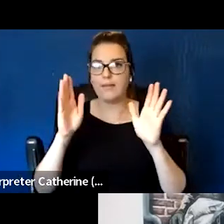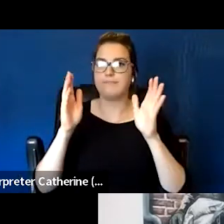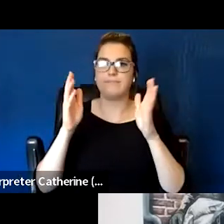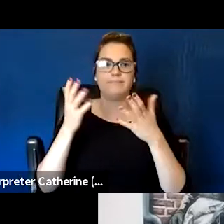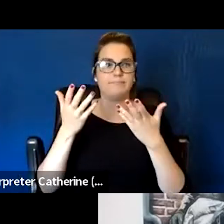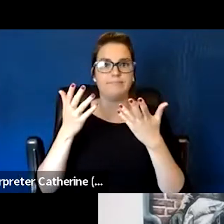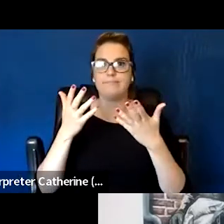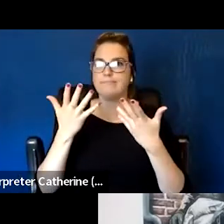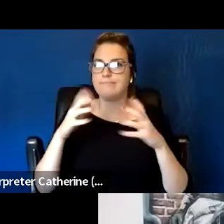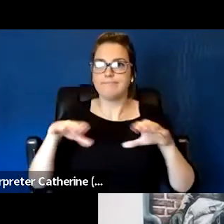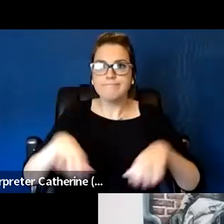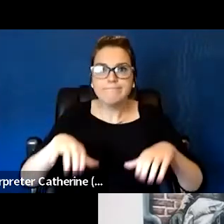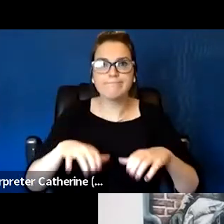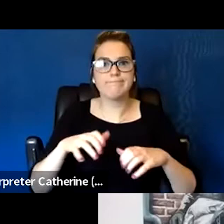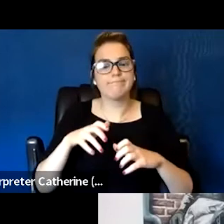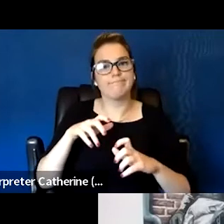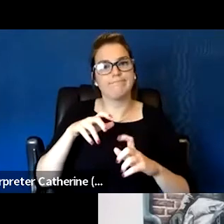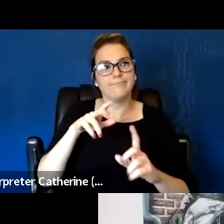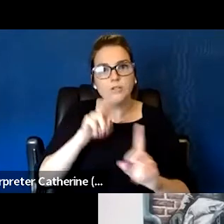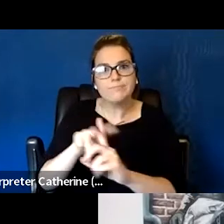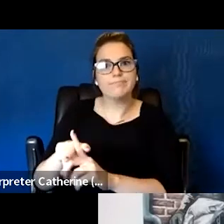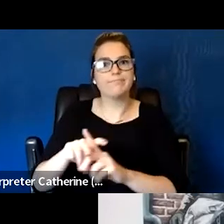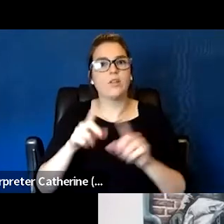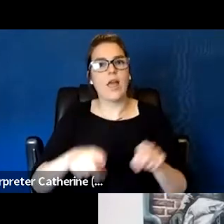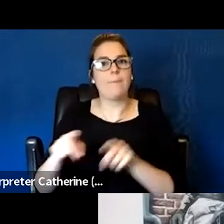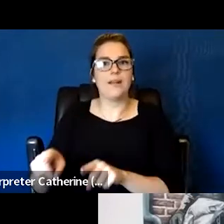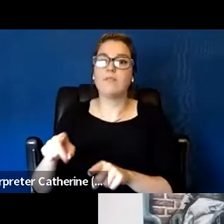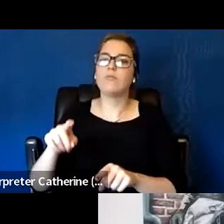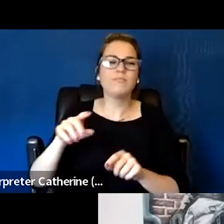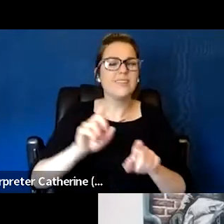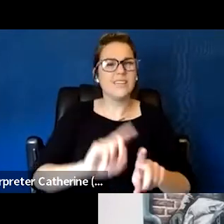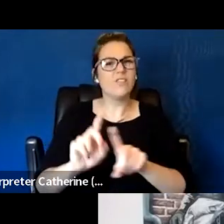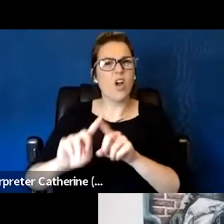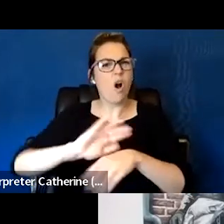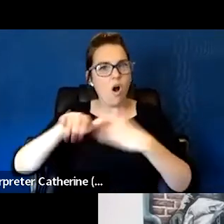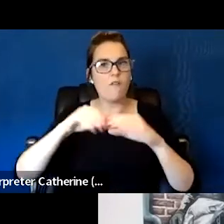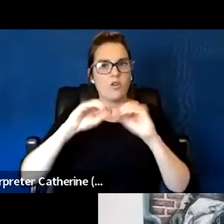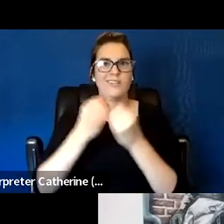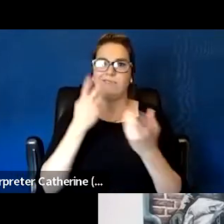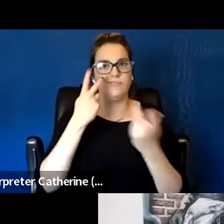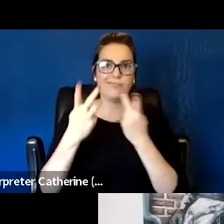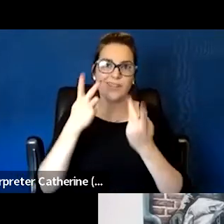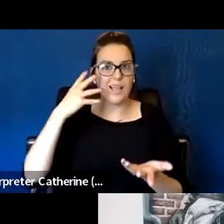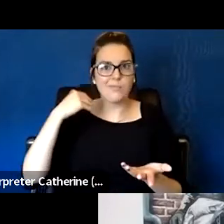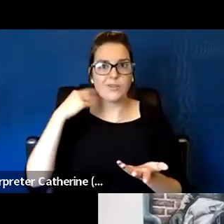I think what all the organizations are experiencing, which is a high turnover and burnout